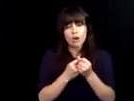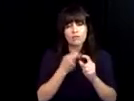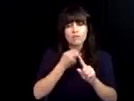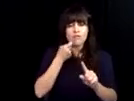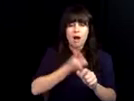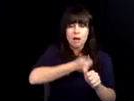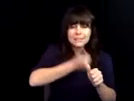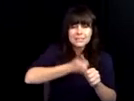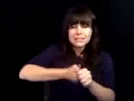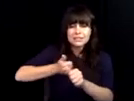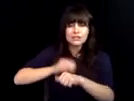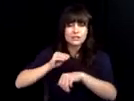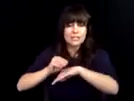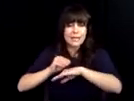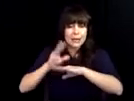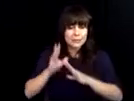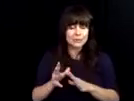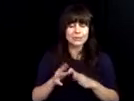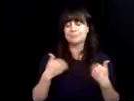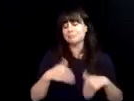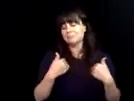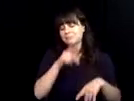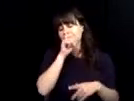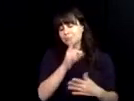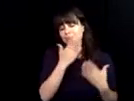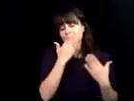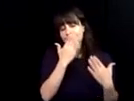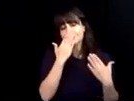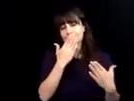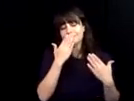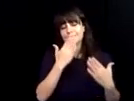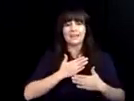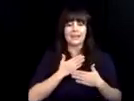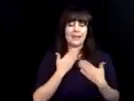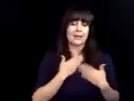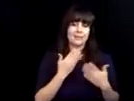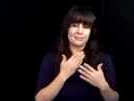confidence and the encouragement and the support that I received from